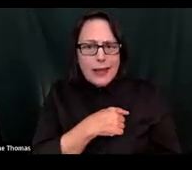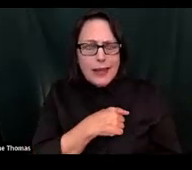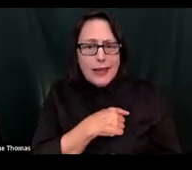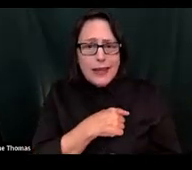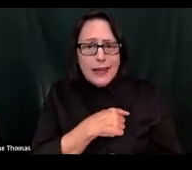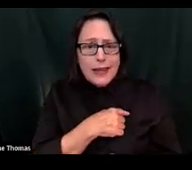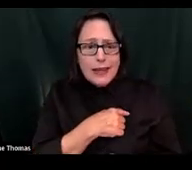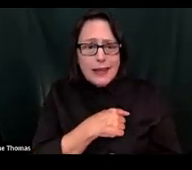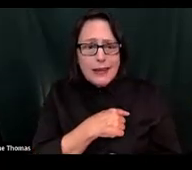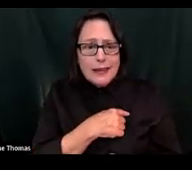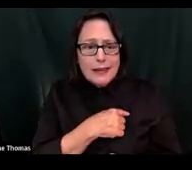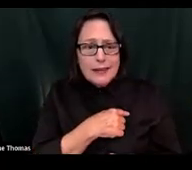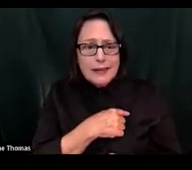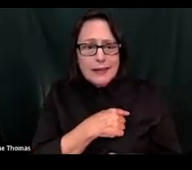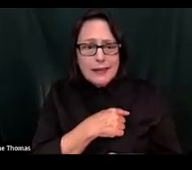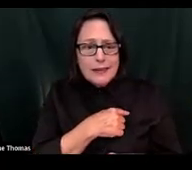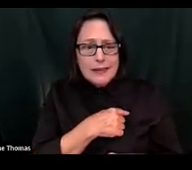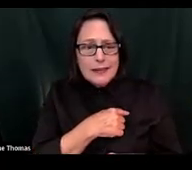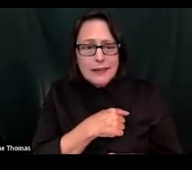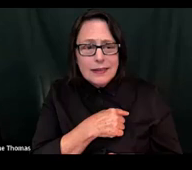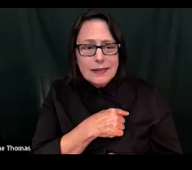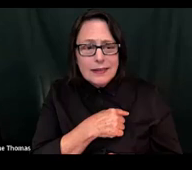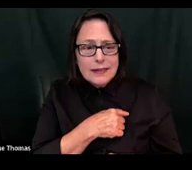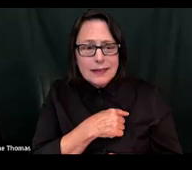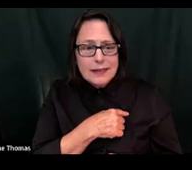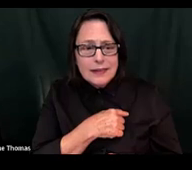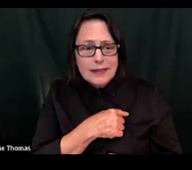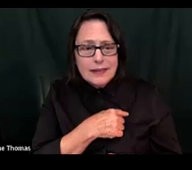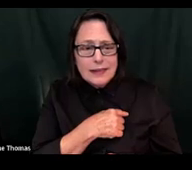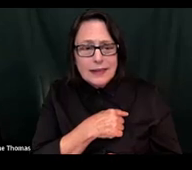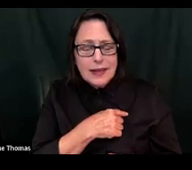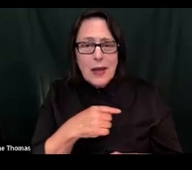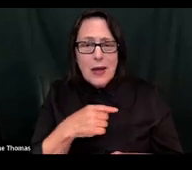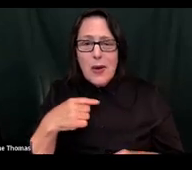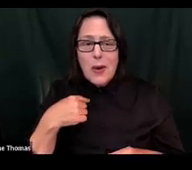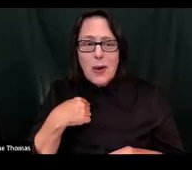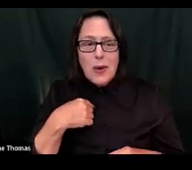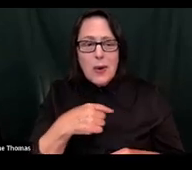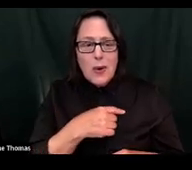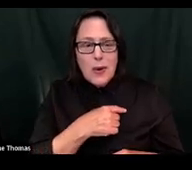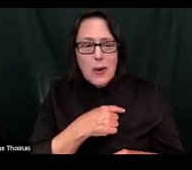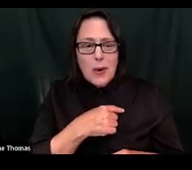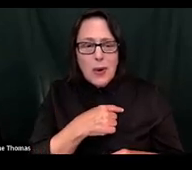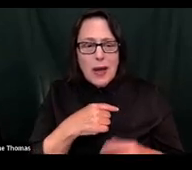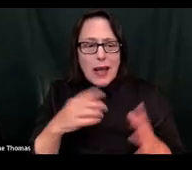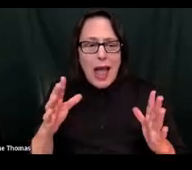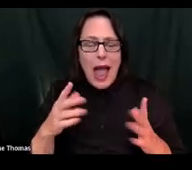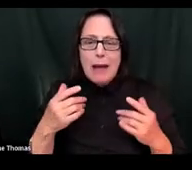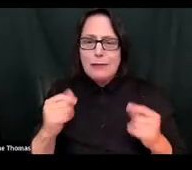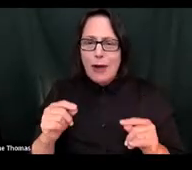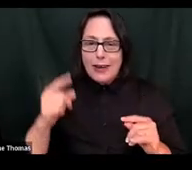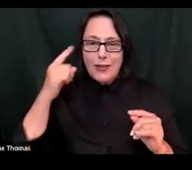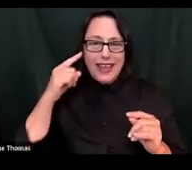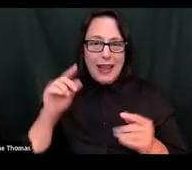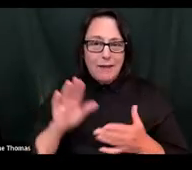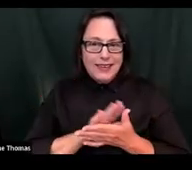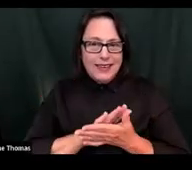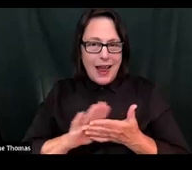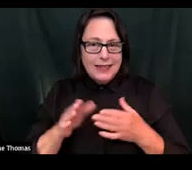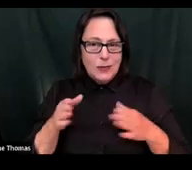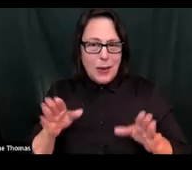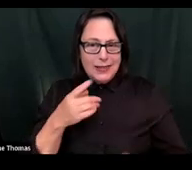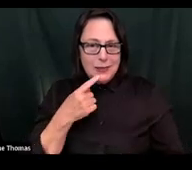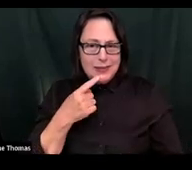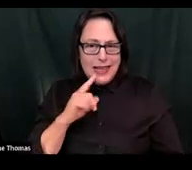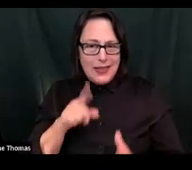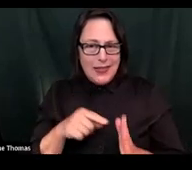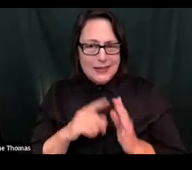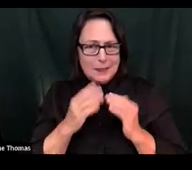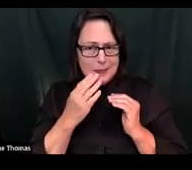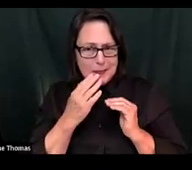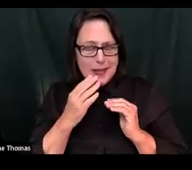I'm trying to think of a nice way to say this, but what we do is we end